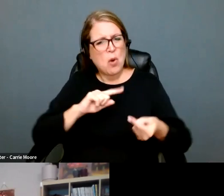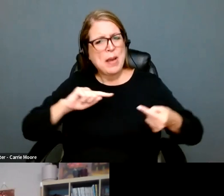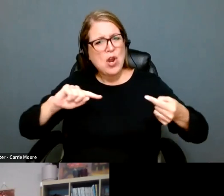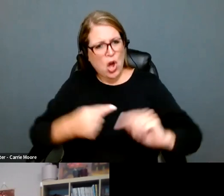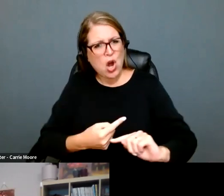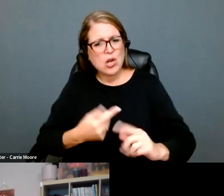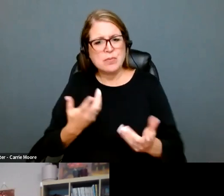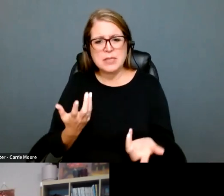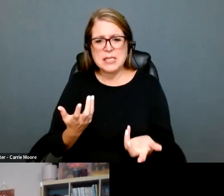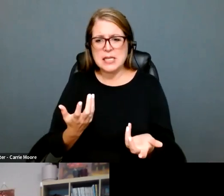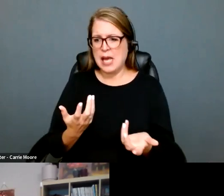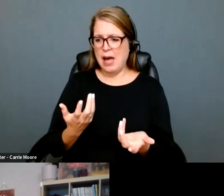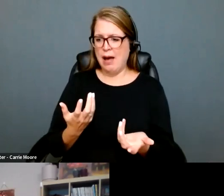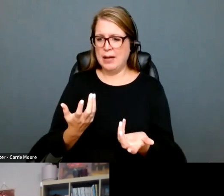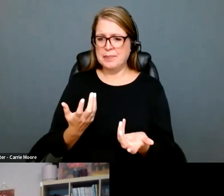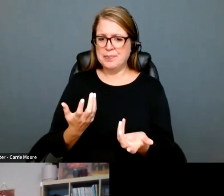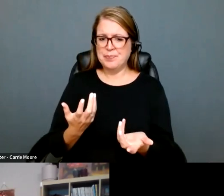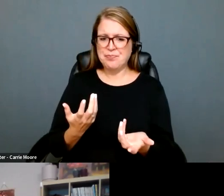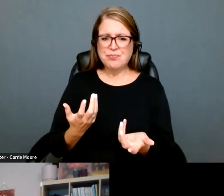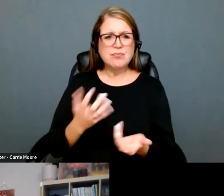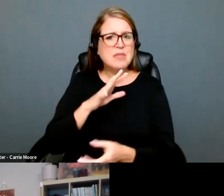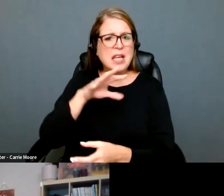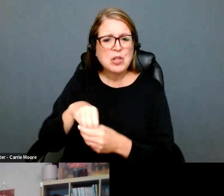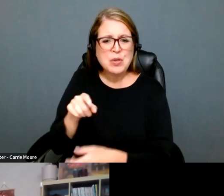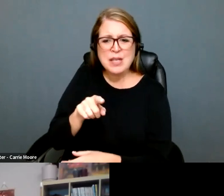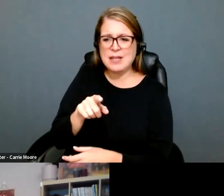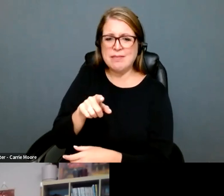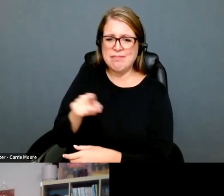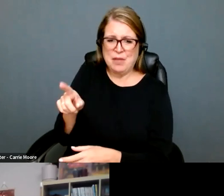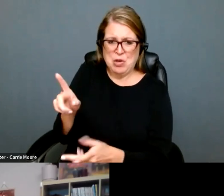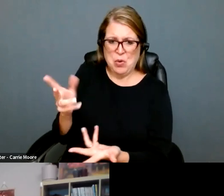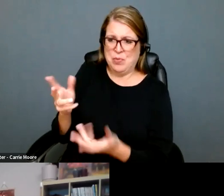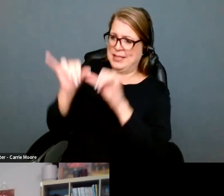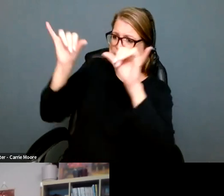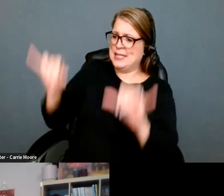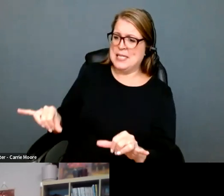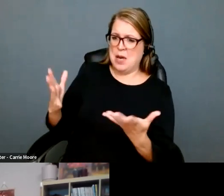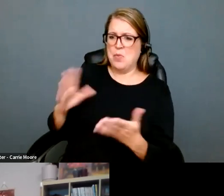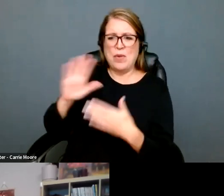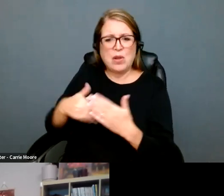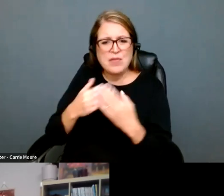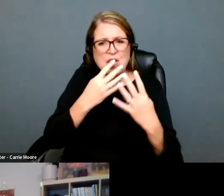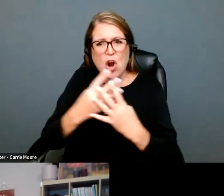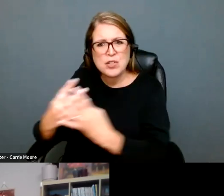are being harmed and just even the system of mass incarceration now being used to